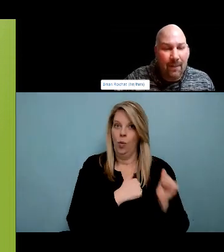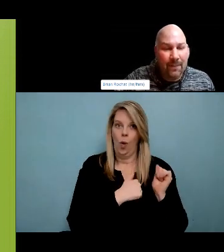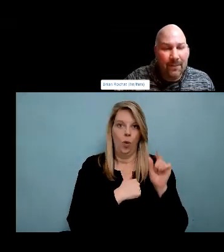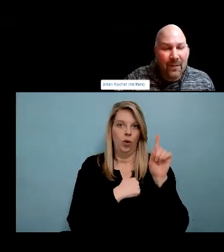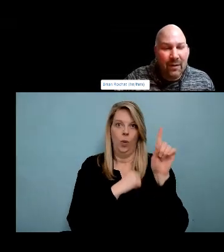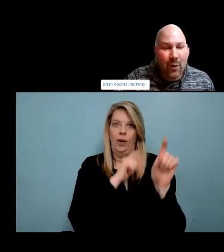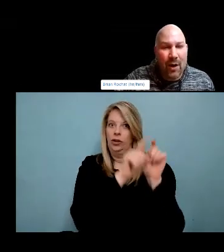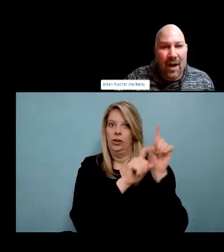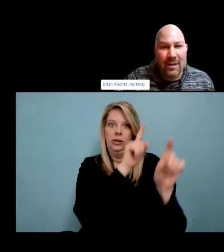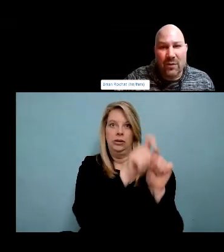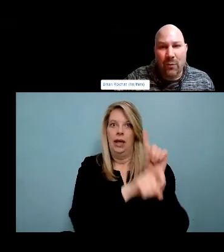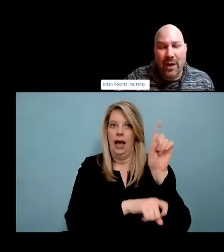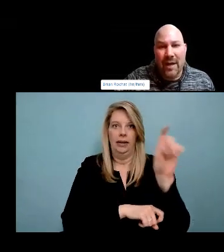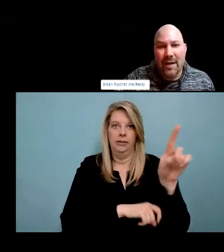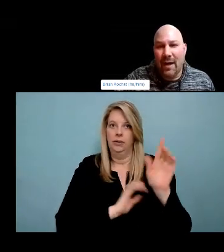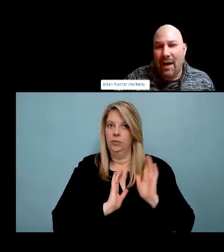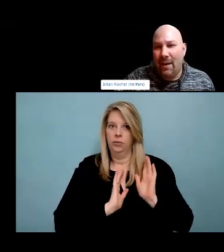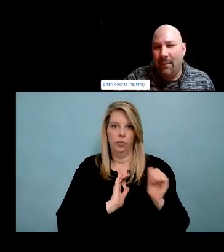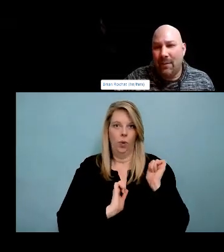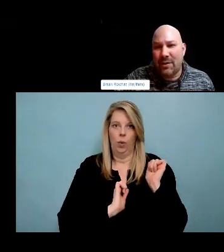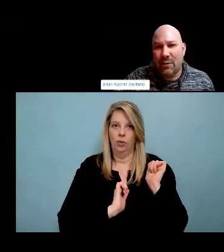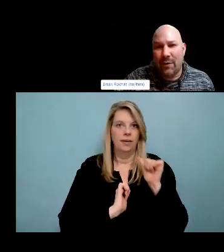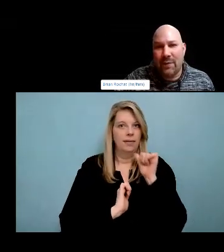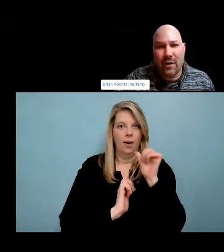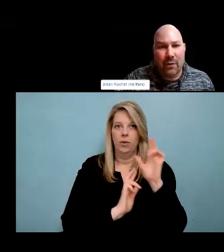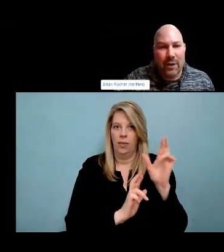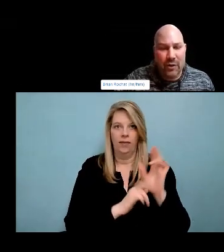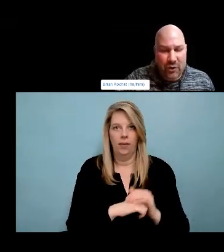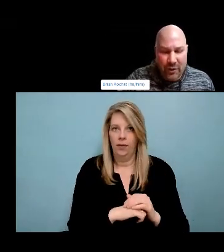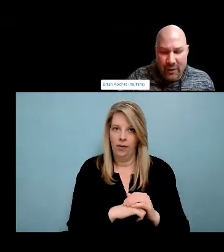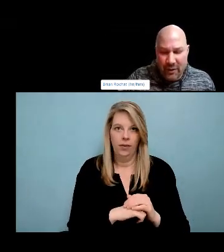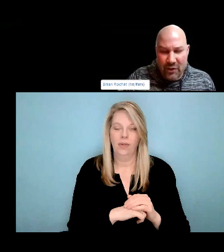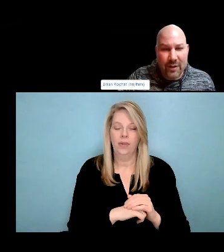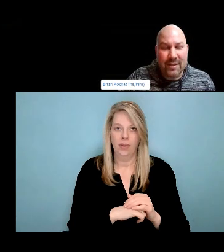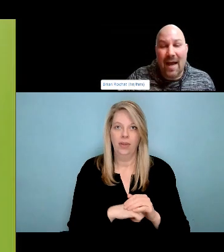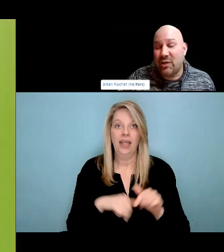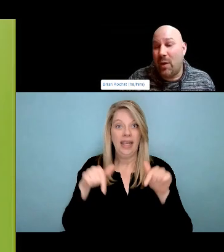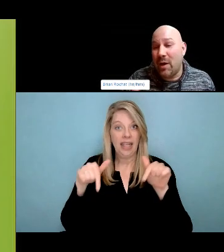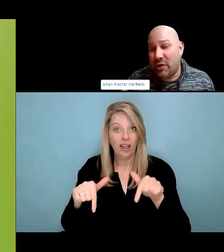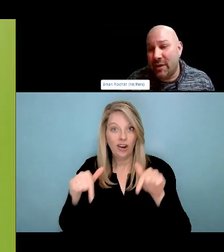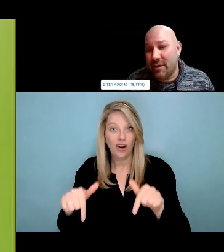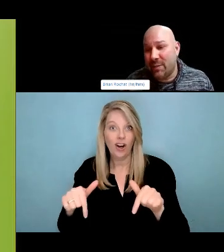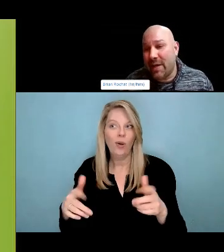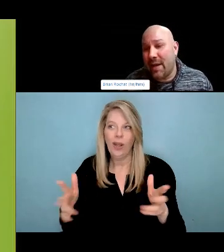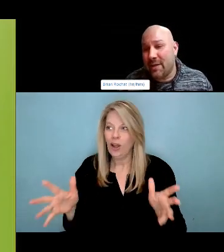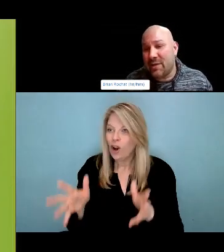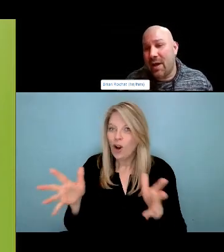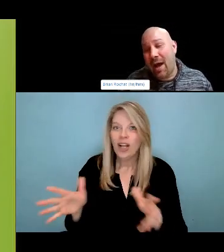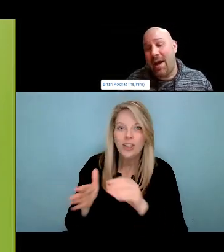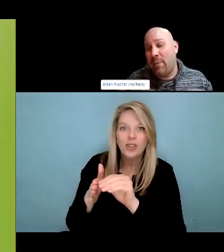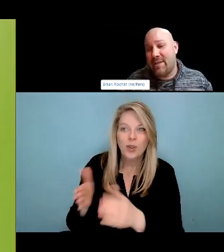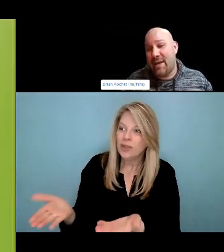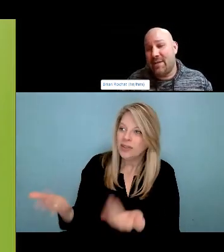grounded in many different types of evidence not just western evidence but community-based grassroots indigenous evidence as well so really important for us